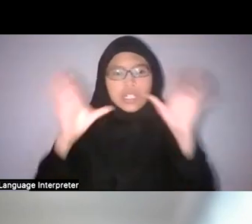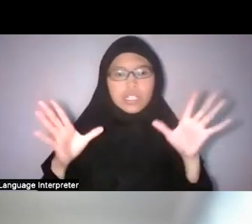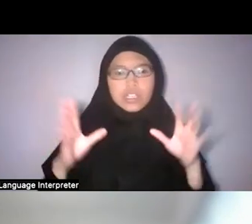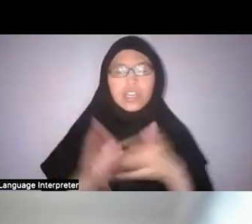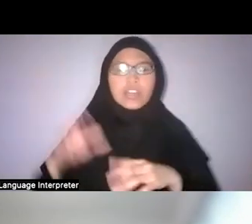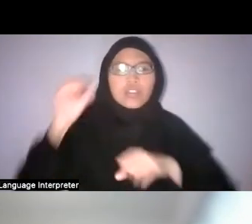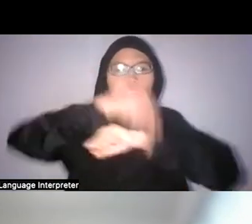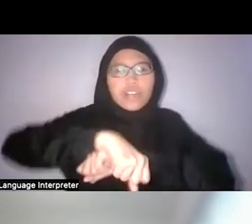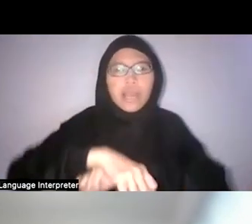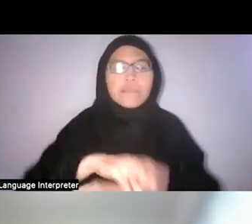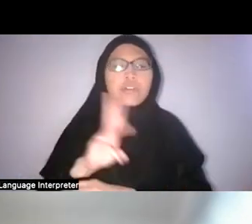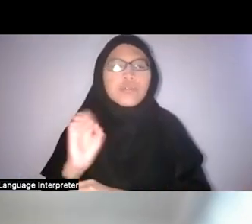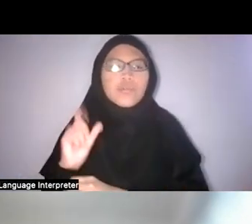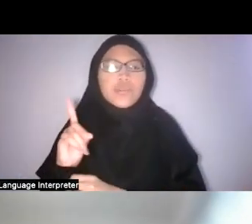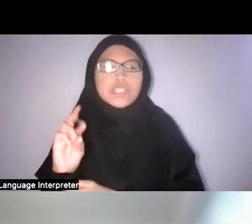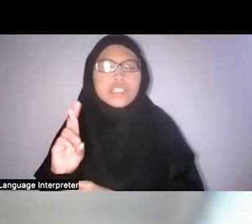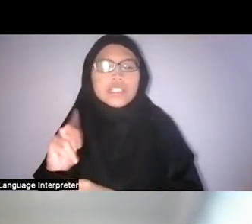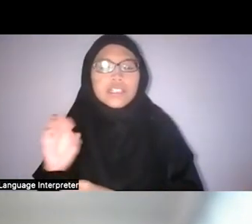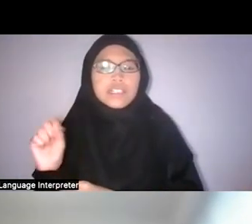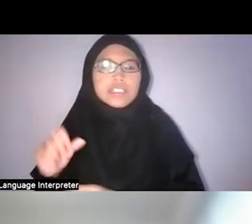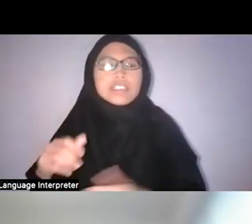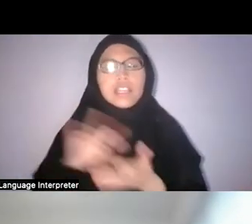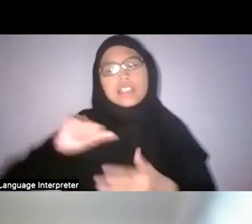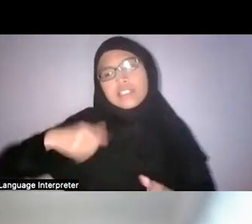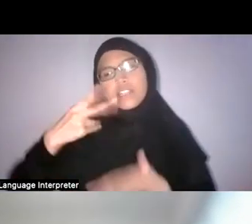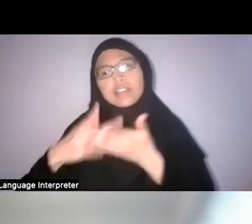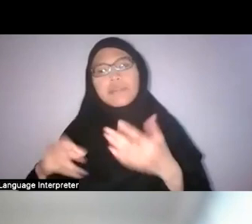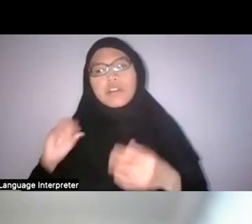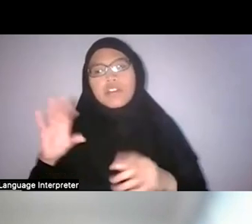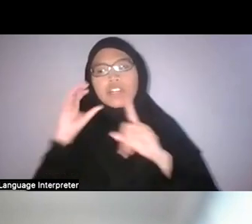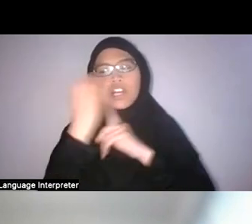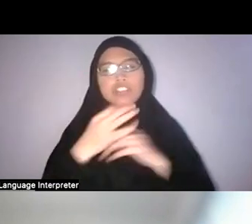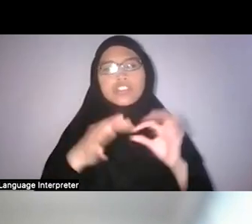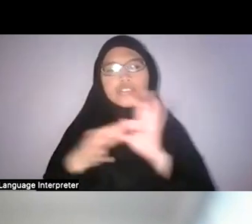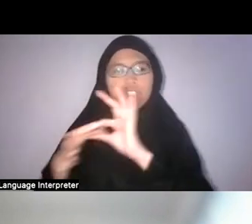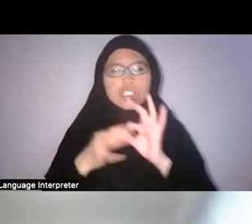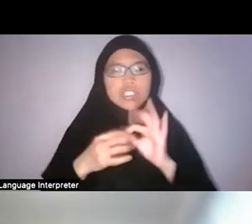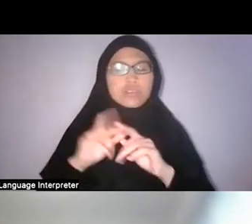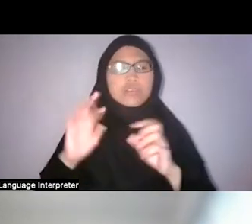so that’s another aspect of that cultural relationship with the environment as well.